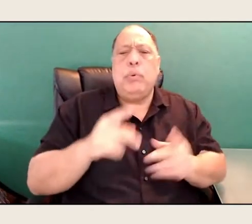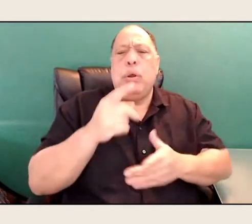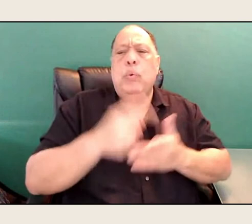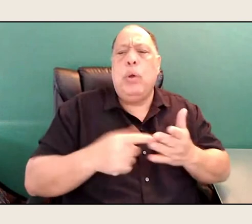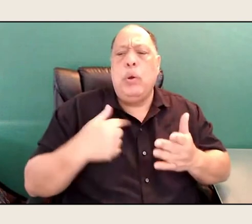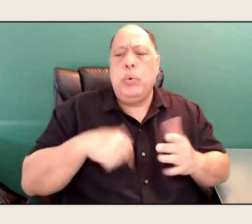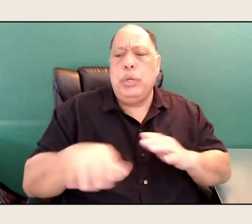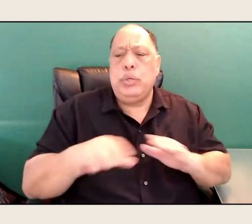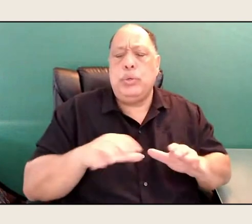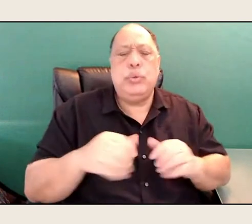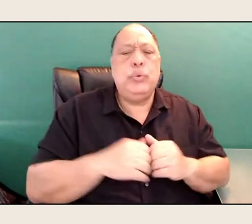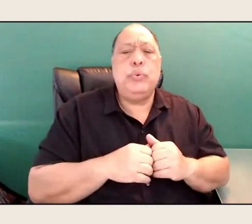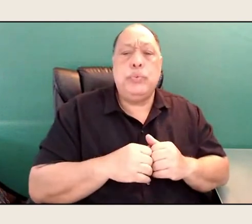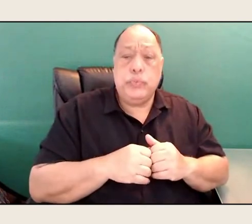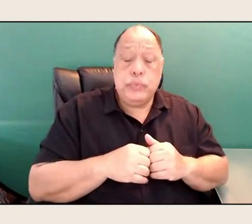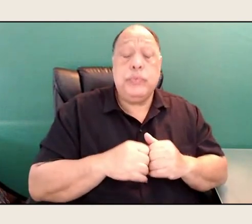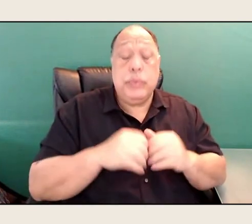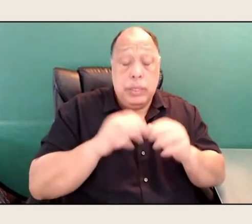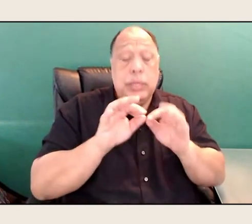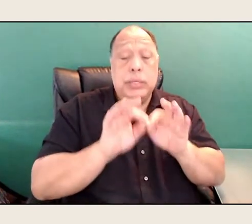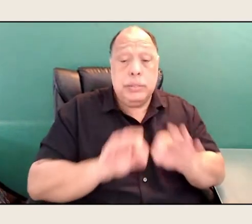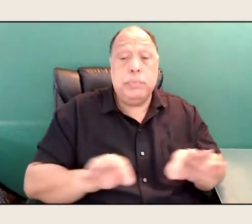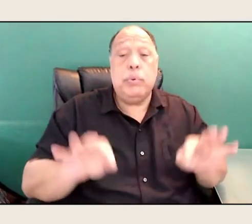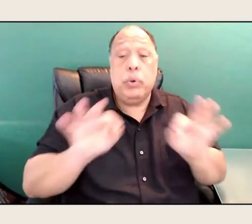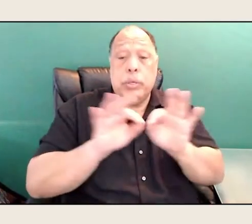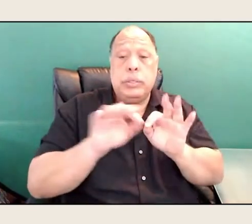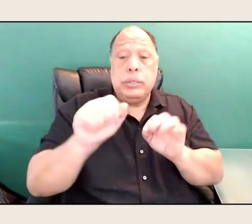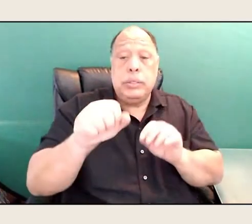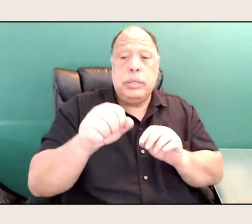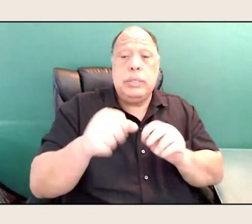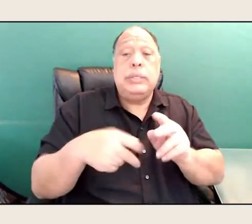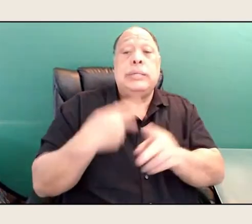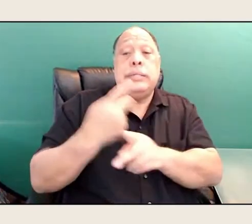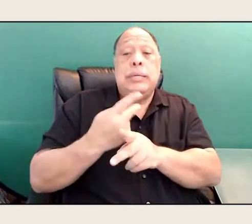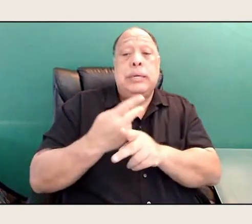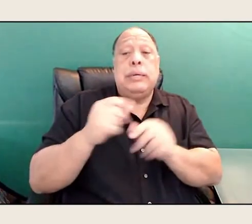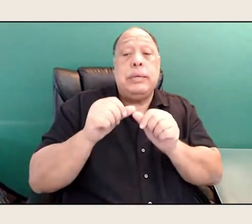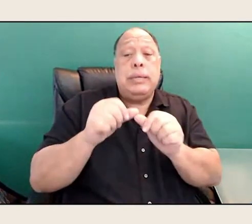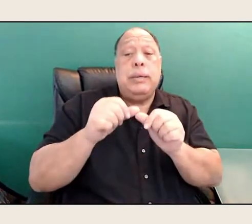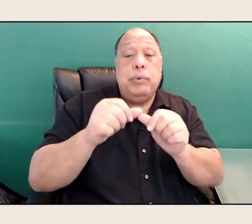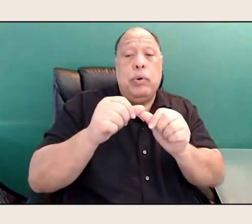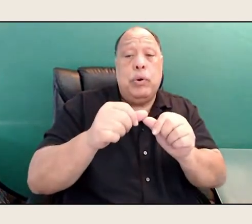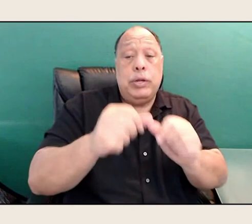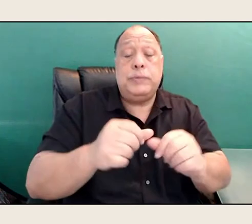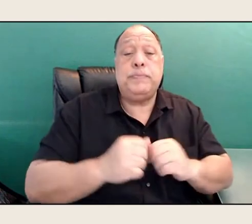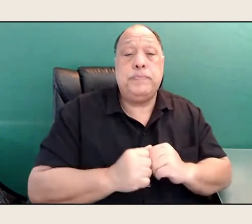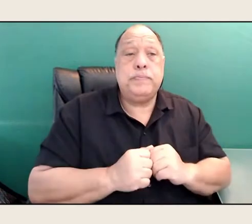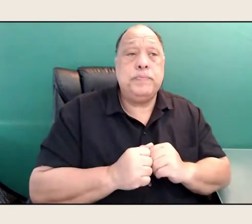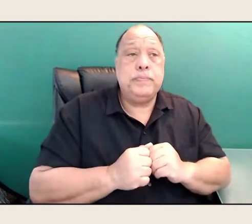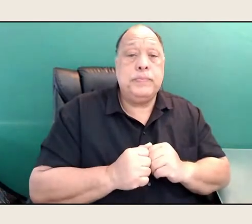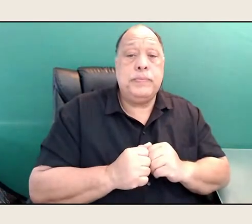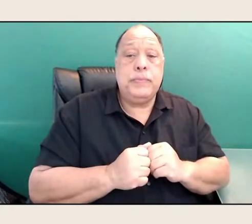So yeah, it's important, is to keep going, and it's a practice.